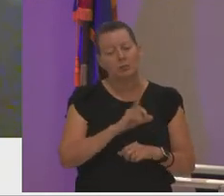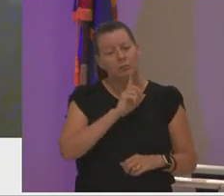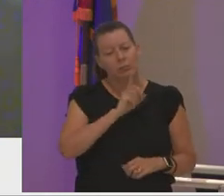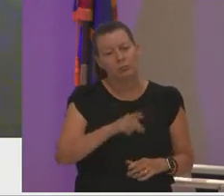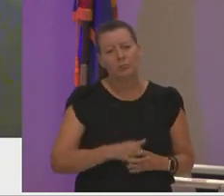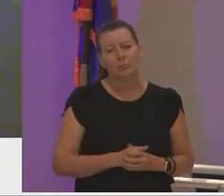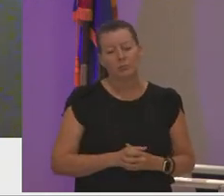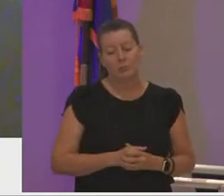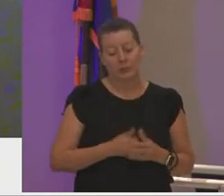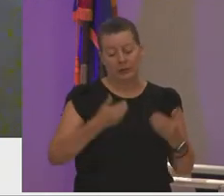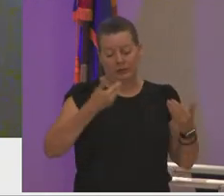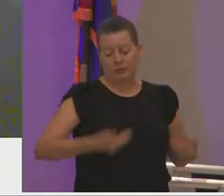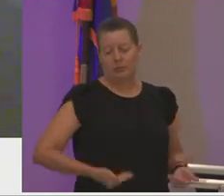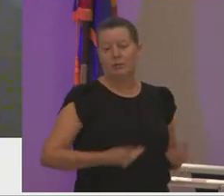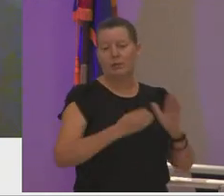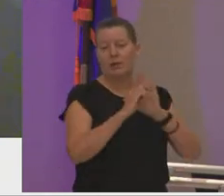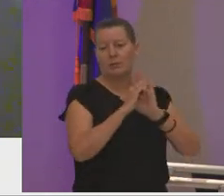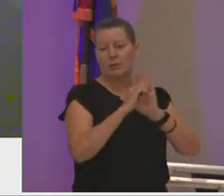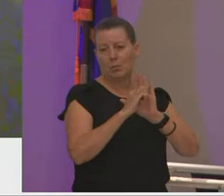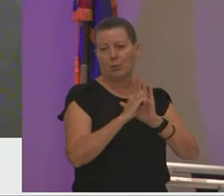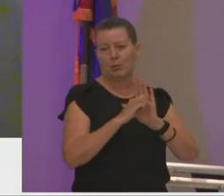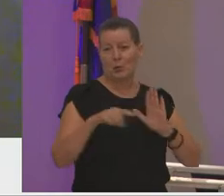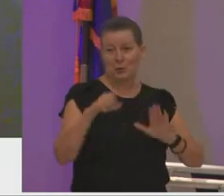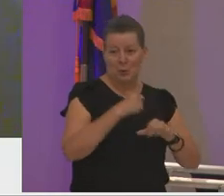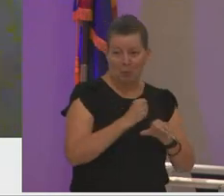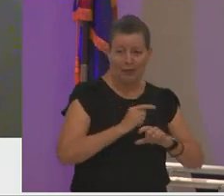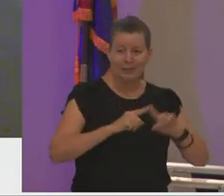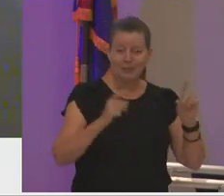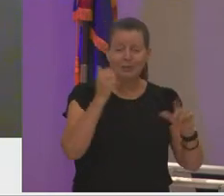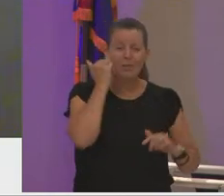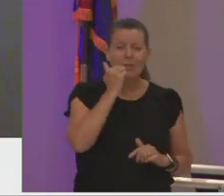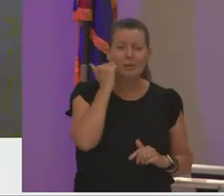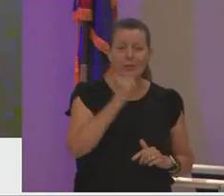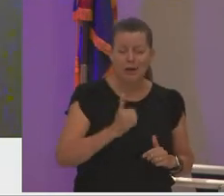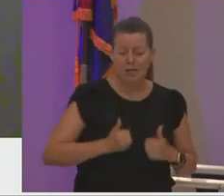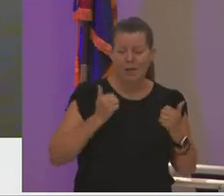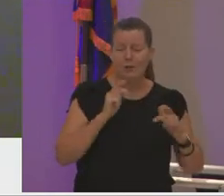example of that you make a difference every day in the lives of people like me who just need a